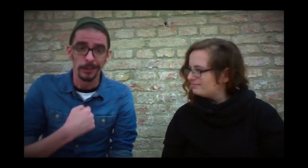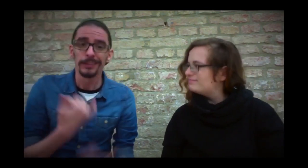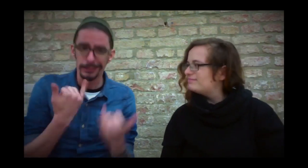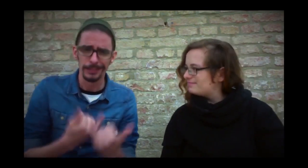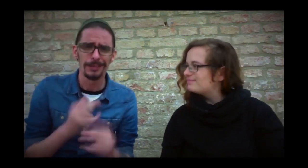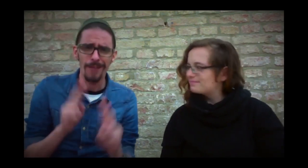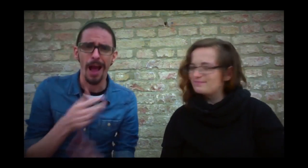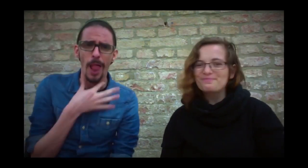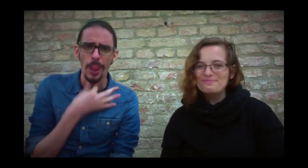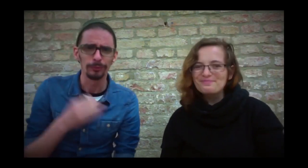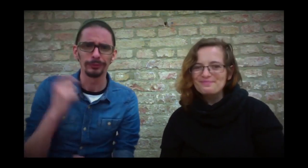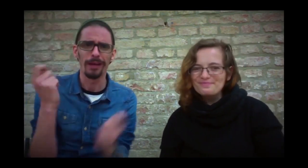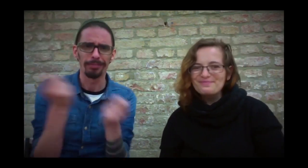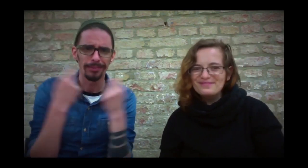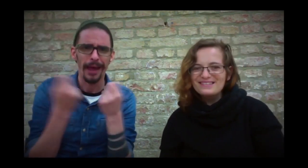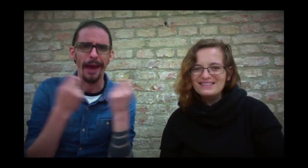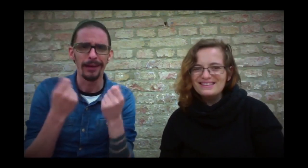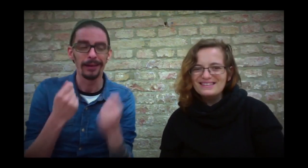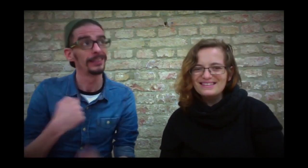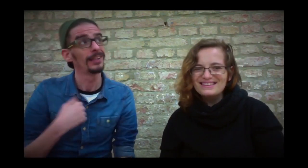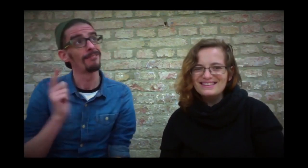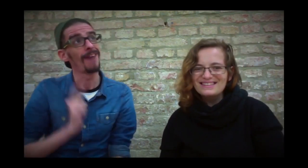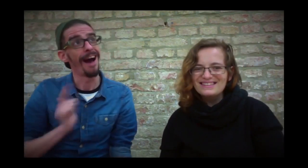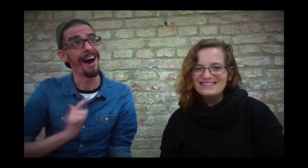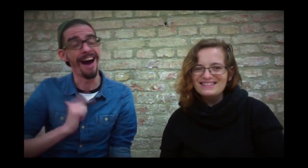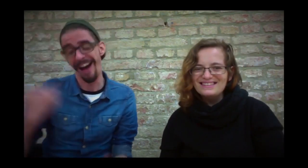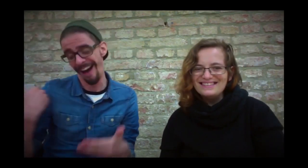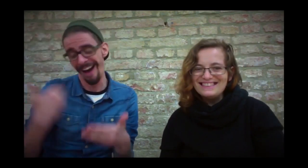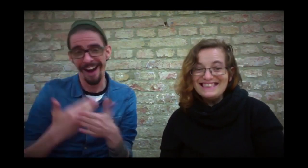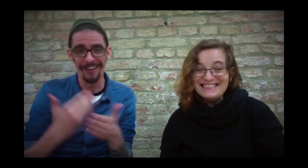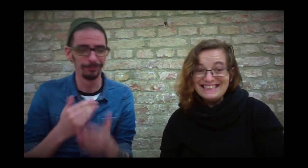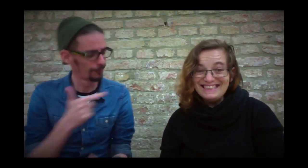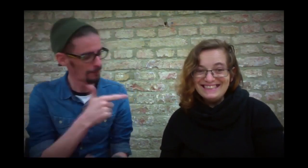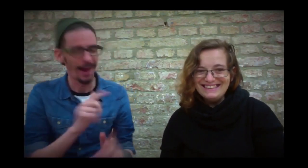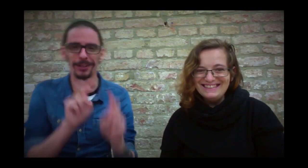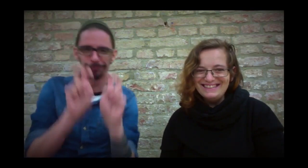I've to tell you, I’m really want to watch this CHARMED trailer with you now.